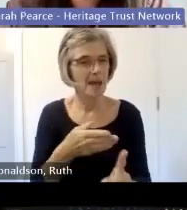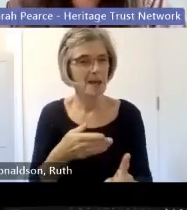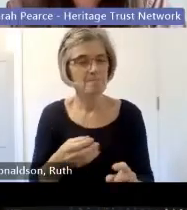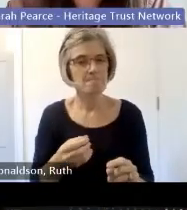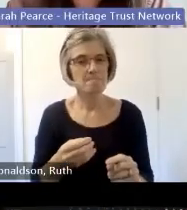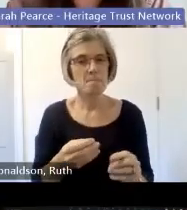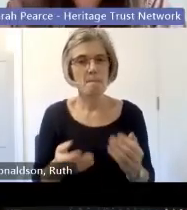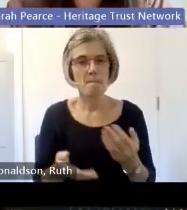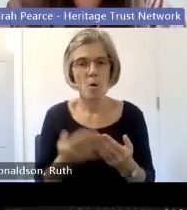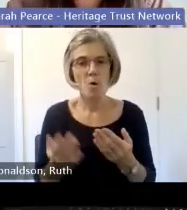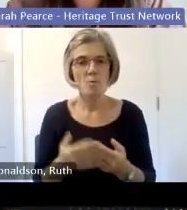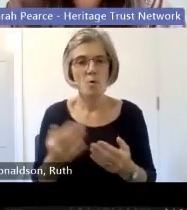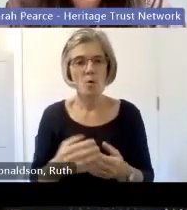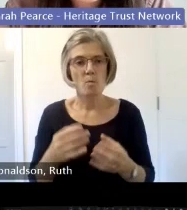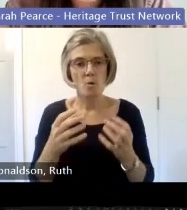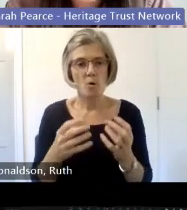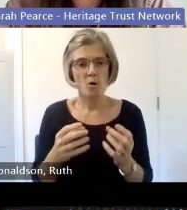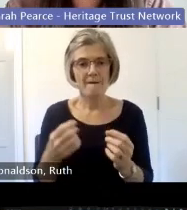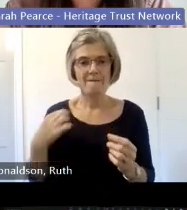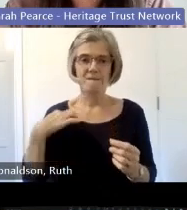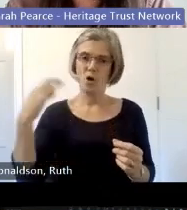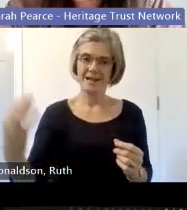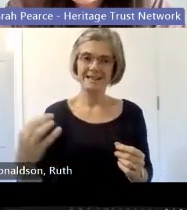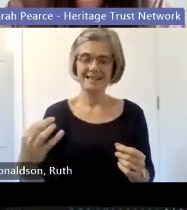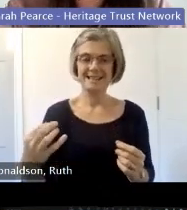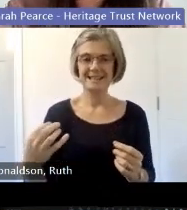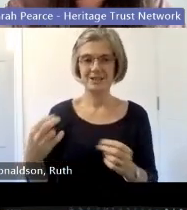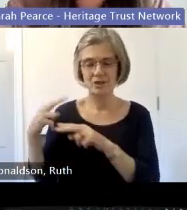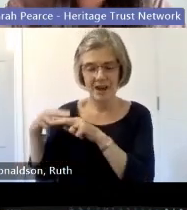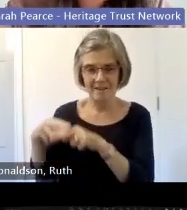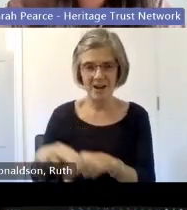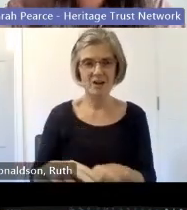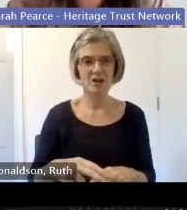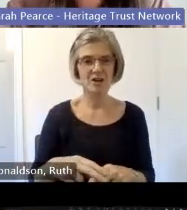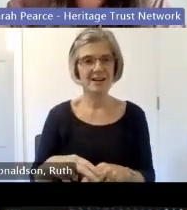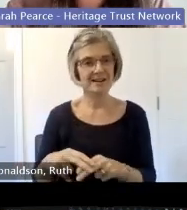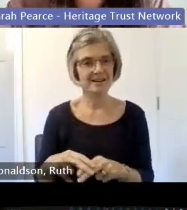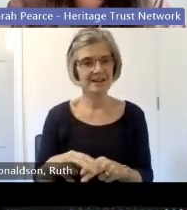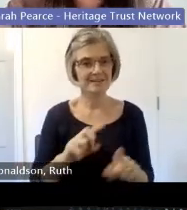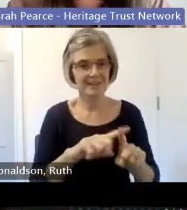organizations including historic environment Scotland nature Scott volunteer Scotland and